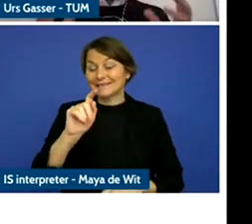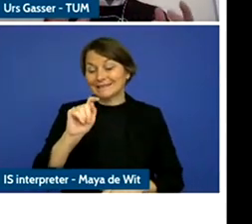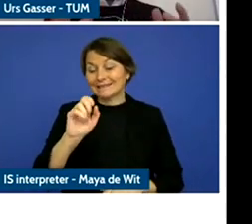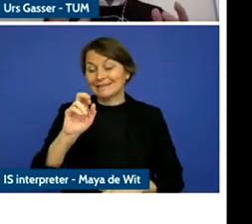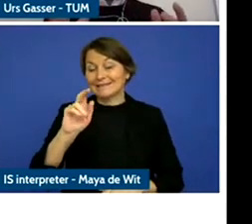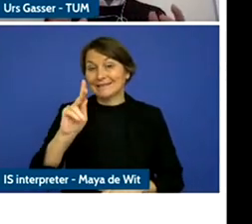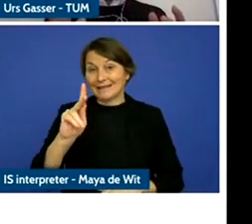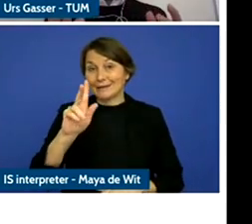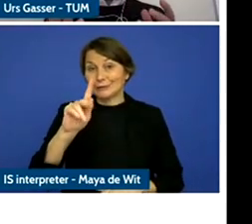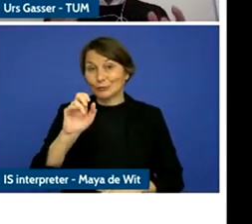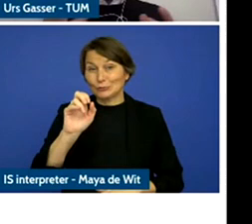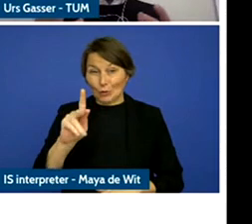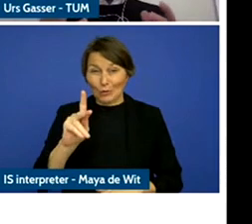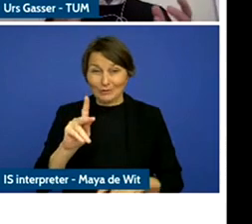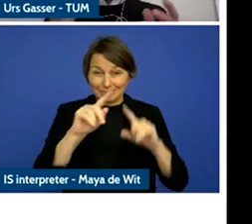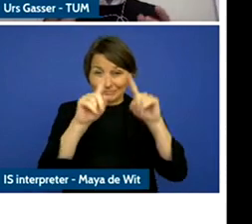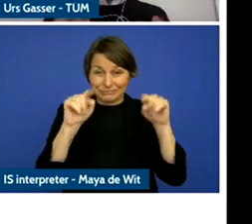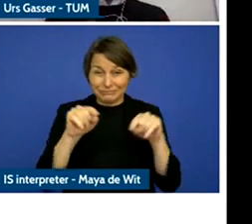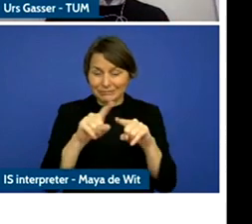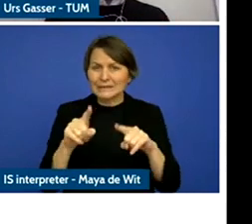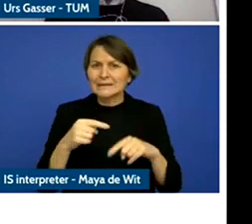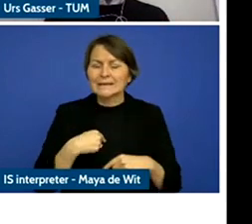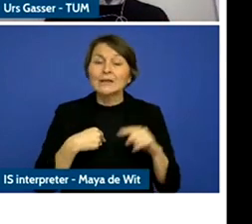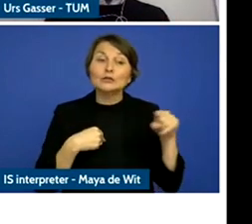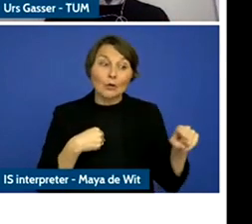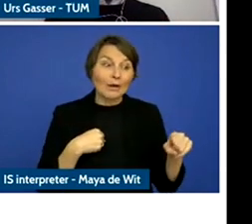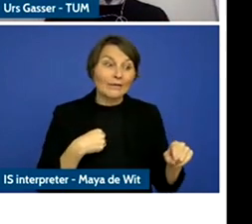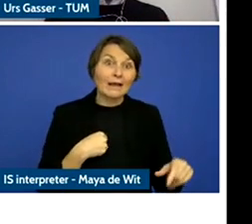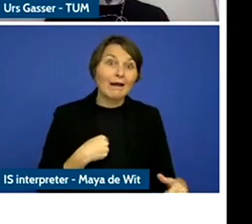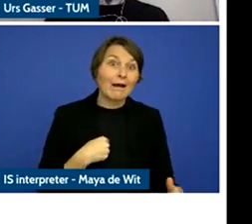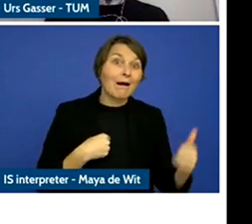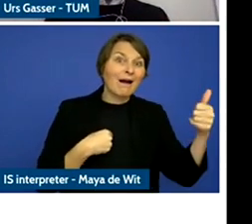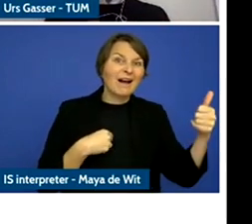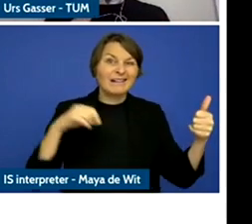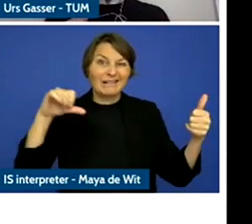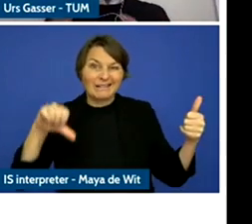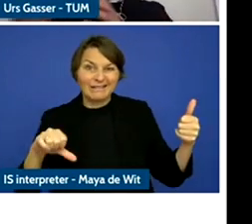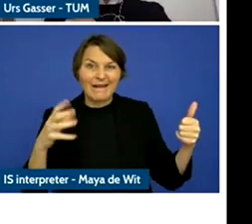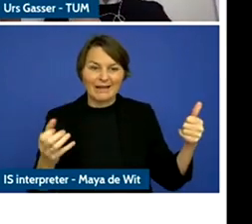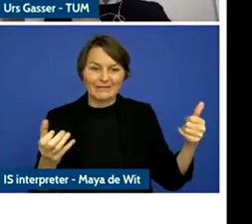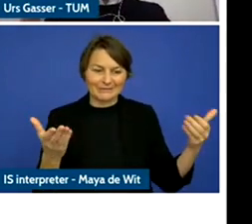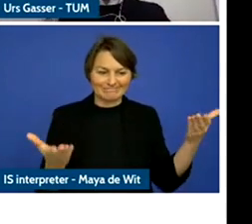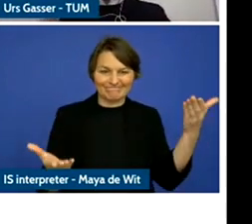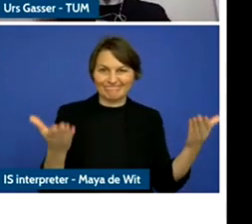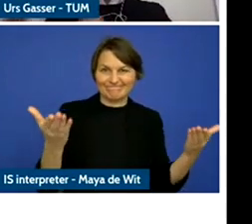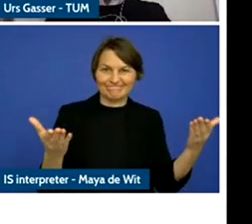Even if I'm troubled by this measurement enclosure, I I think we need to look at